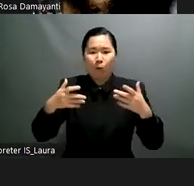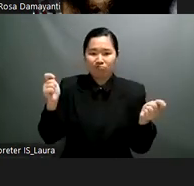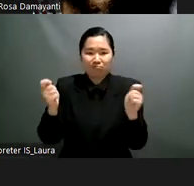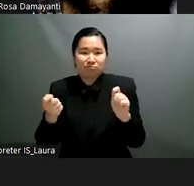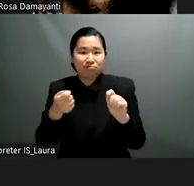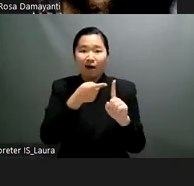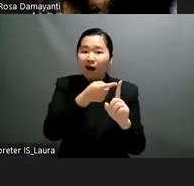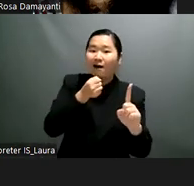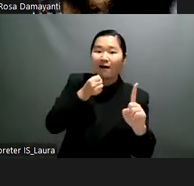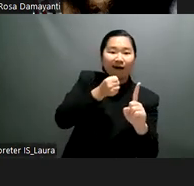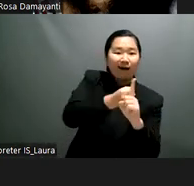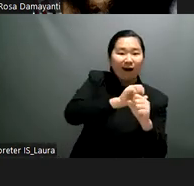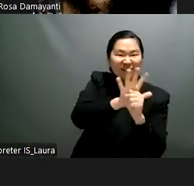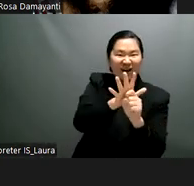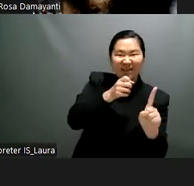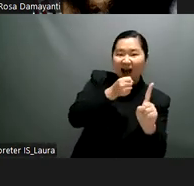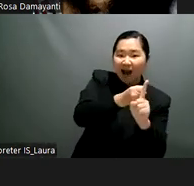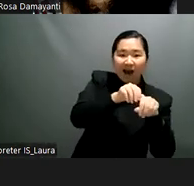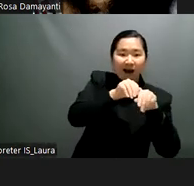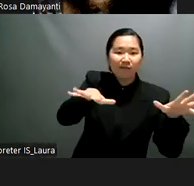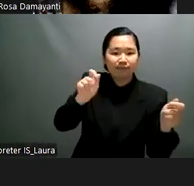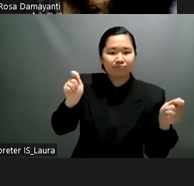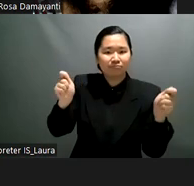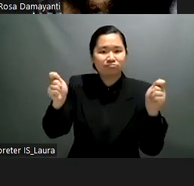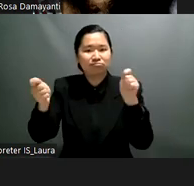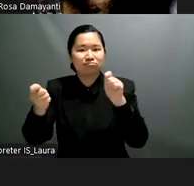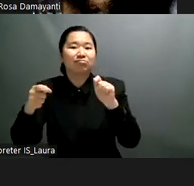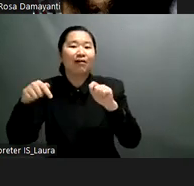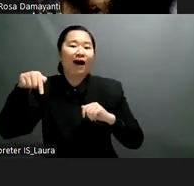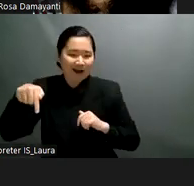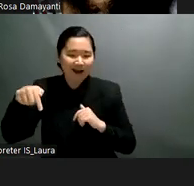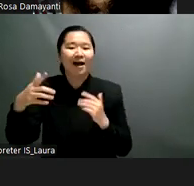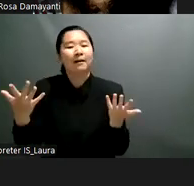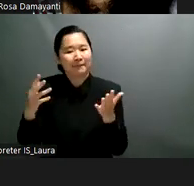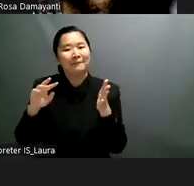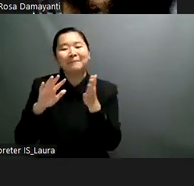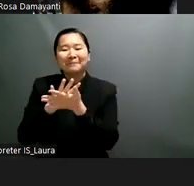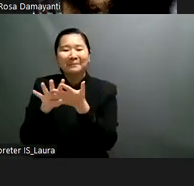will decide a life trajectory if education is accessible persons with disabilities have a good